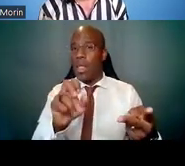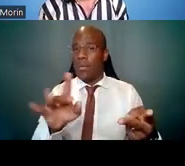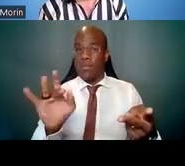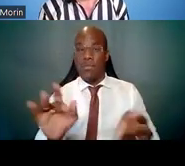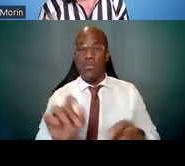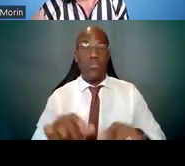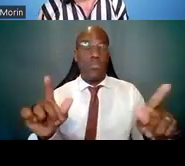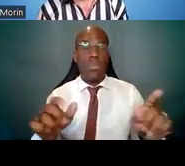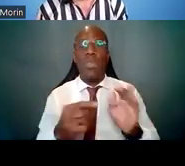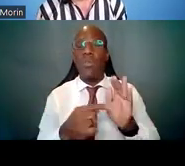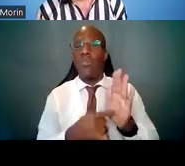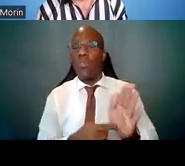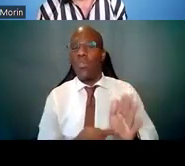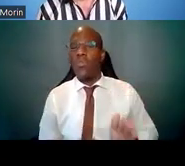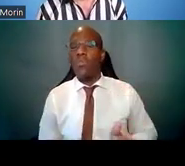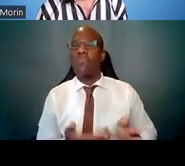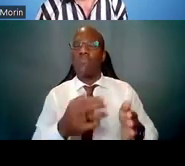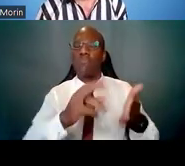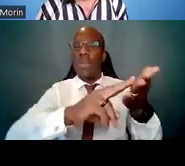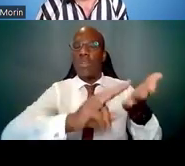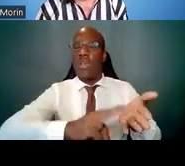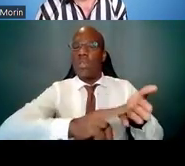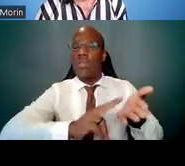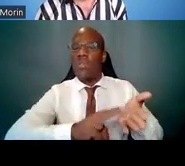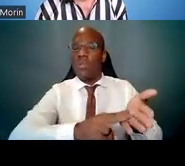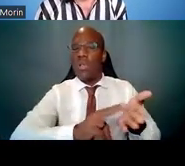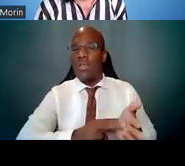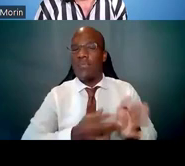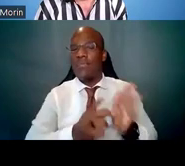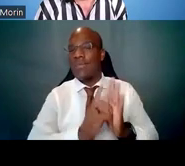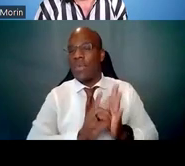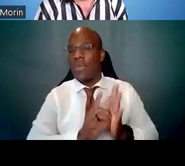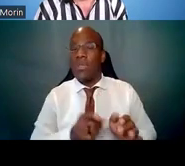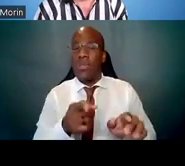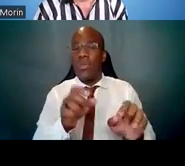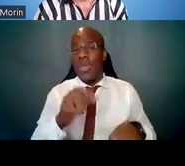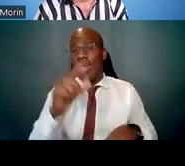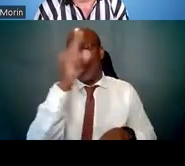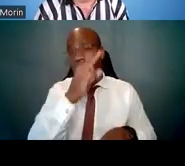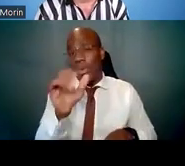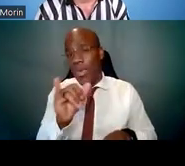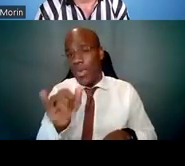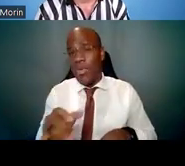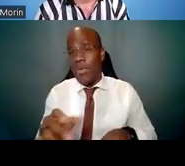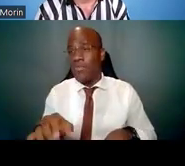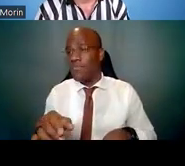But again, you can Google it and find different varieties and flavors and things that will work for you. Rosalina Bray: And Lynn,